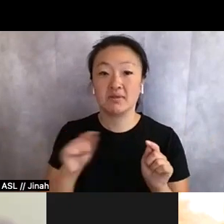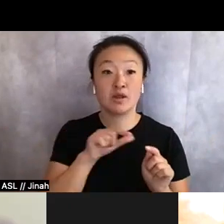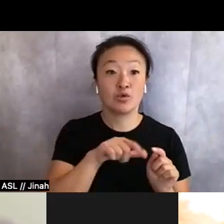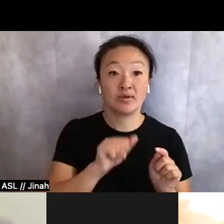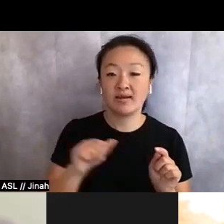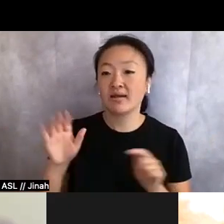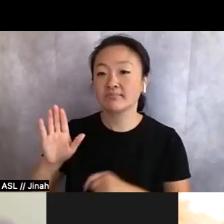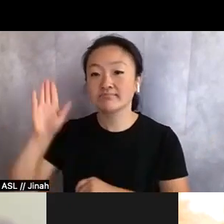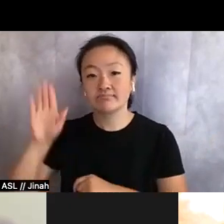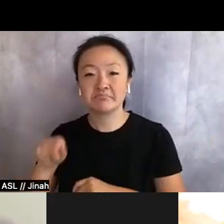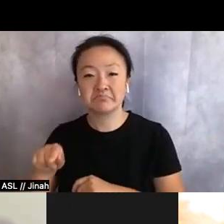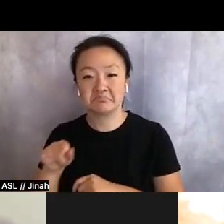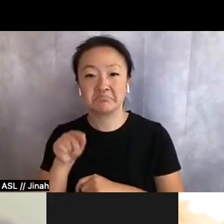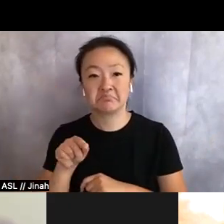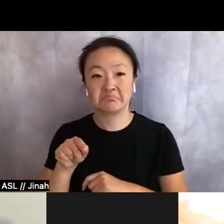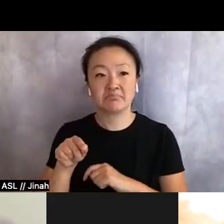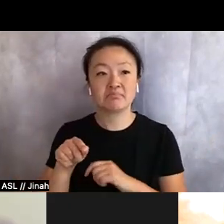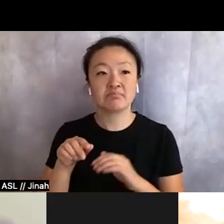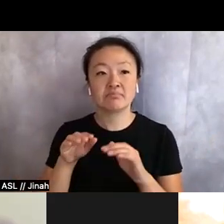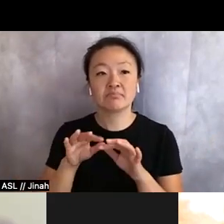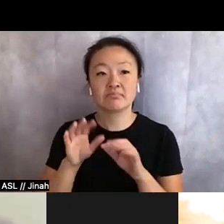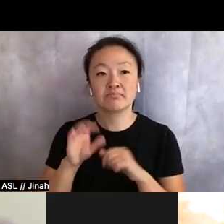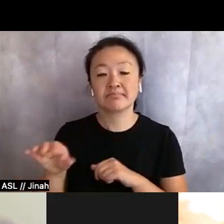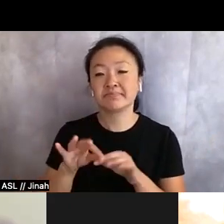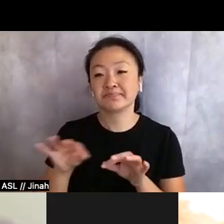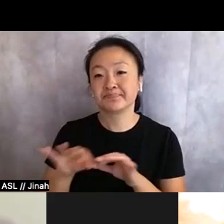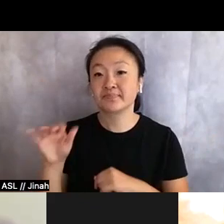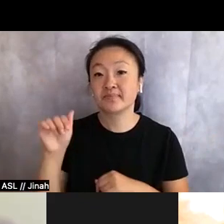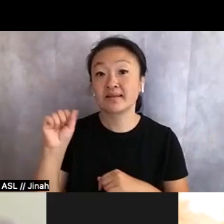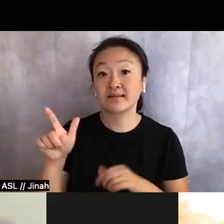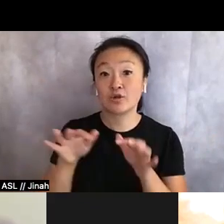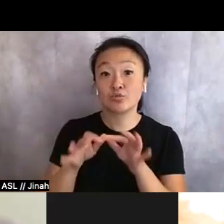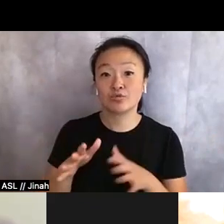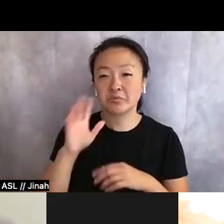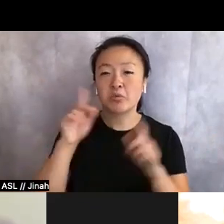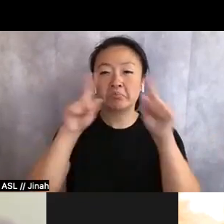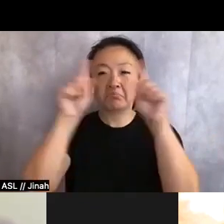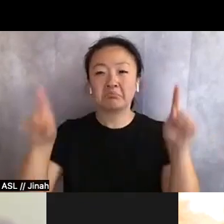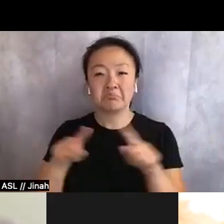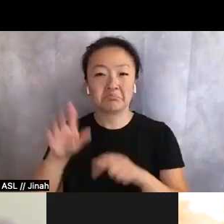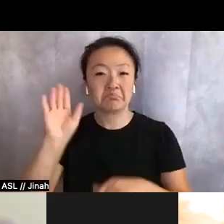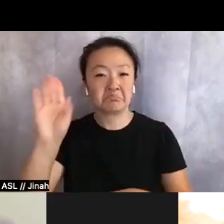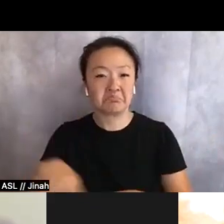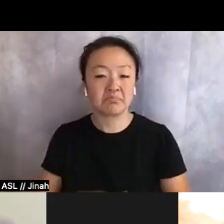and to access our ASL interpreters, they will be on screen the whole time but you can pin them,